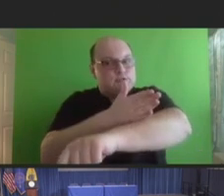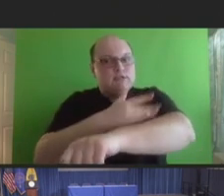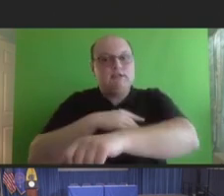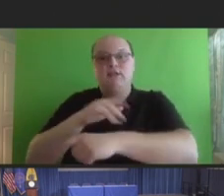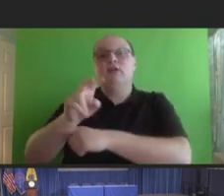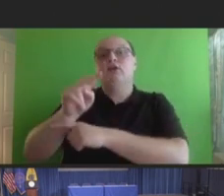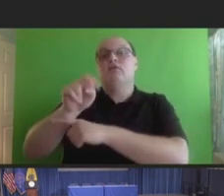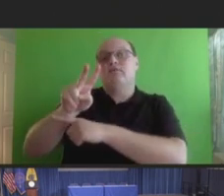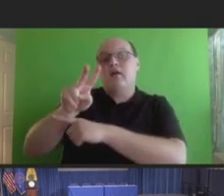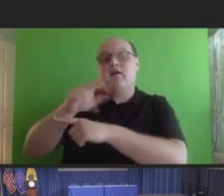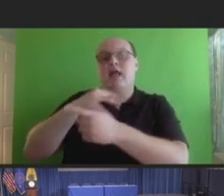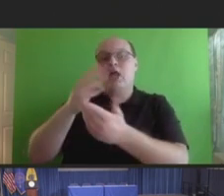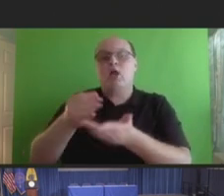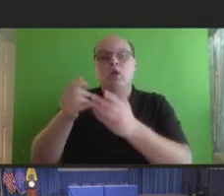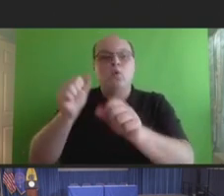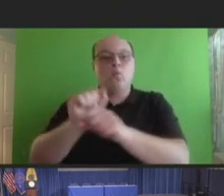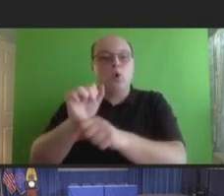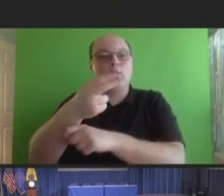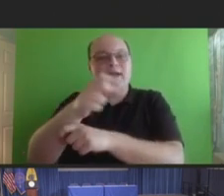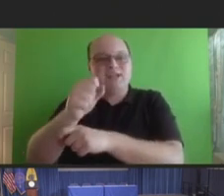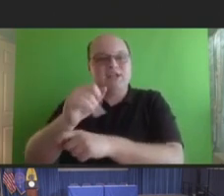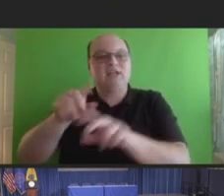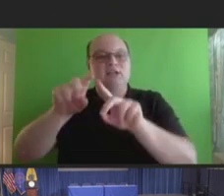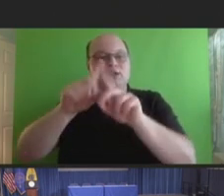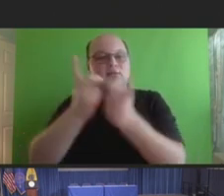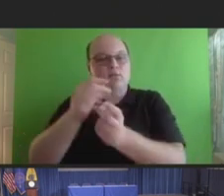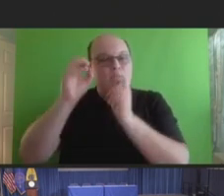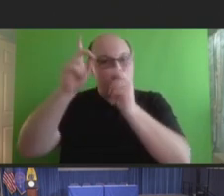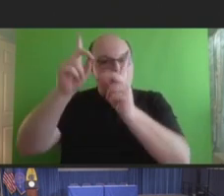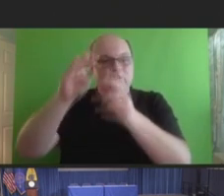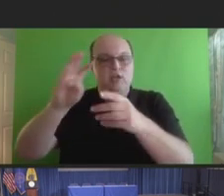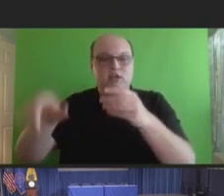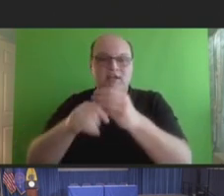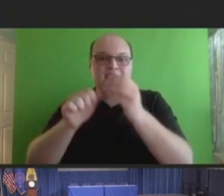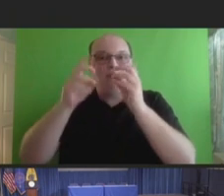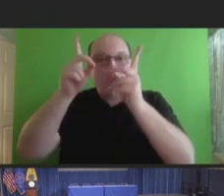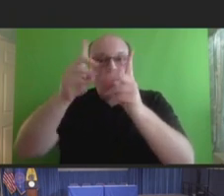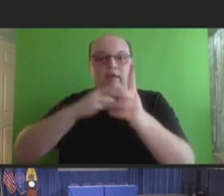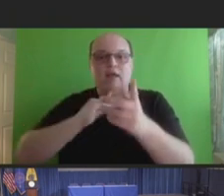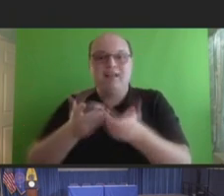Department of Education to add educational modules to health and science curricula in